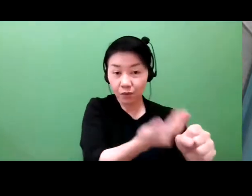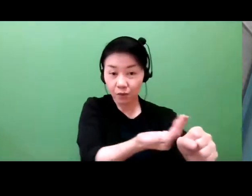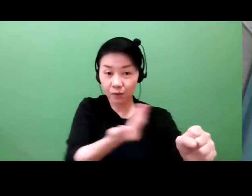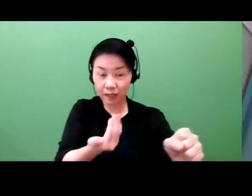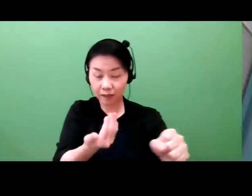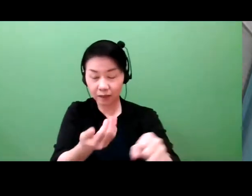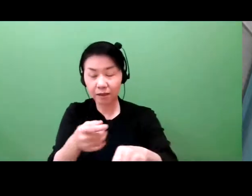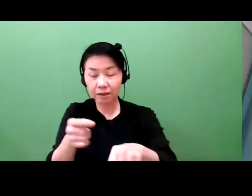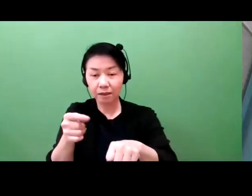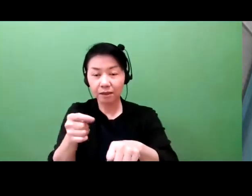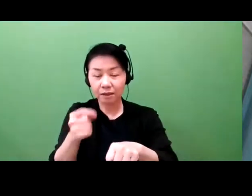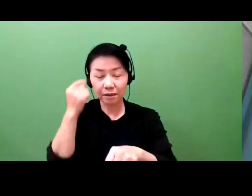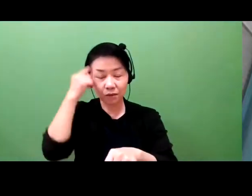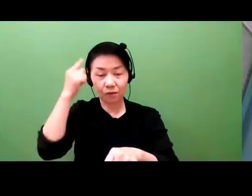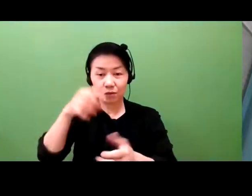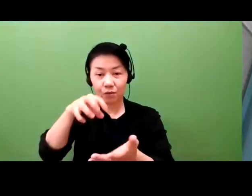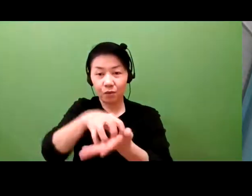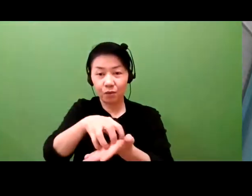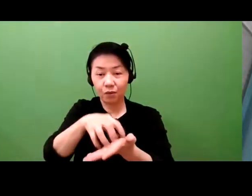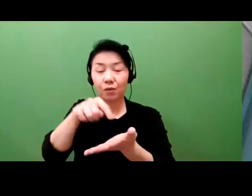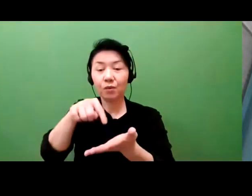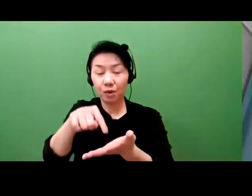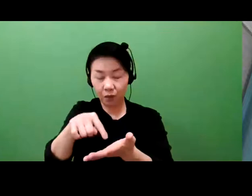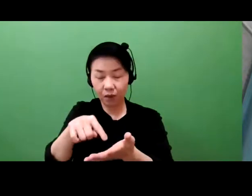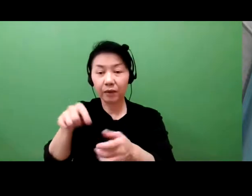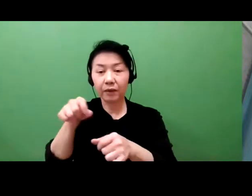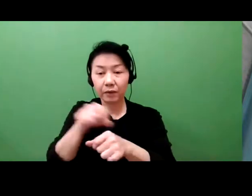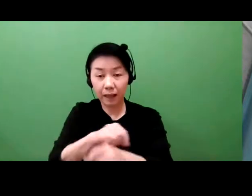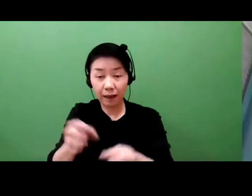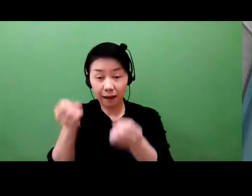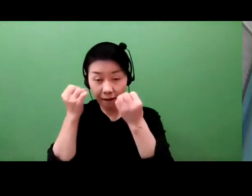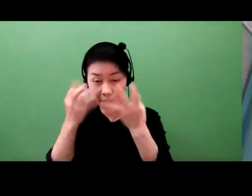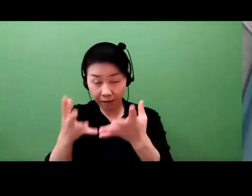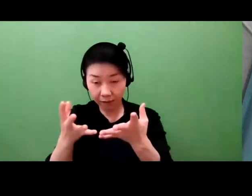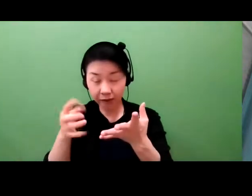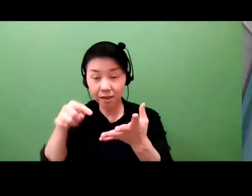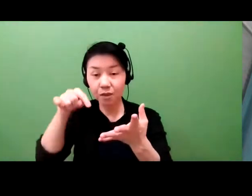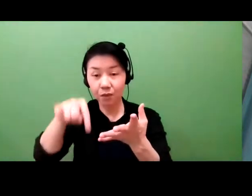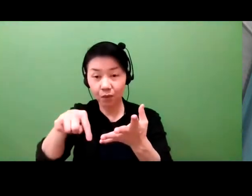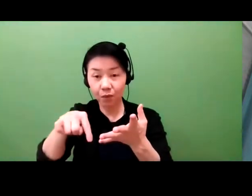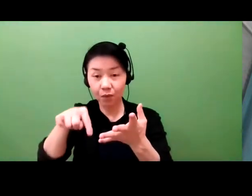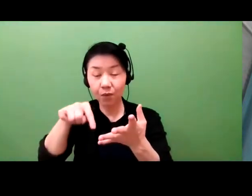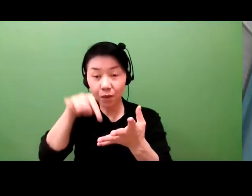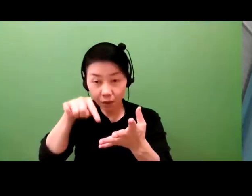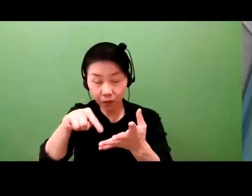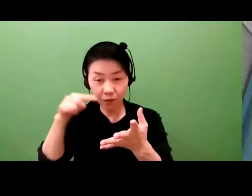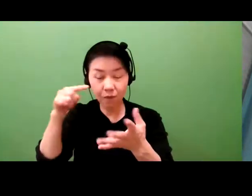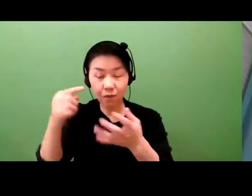A particular new way of doing something. But that's not the same thing as a whole medical device